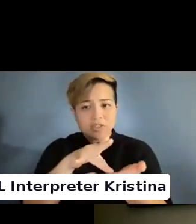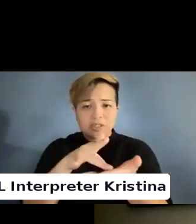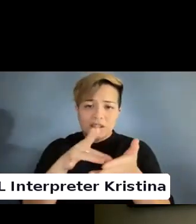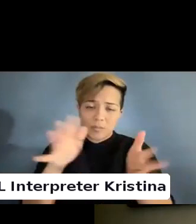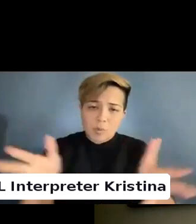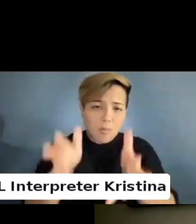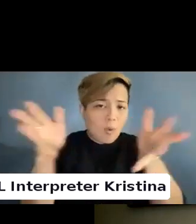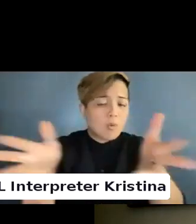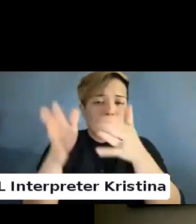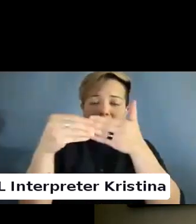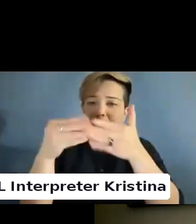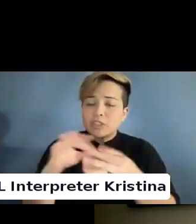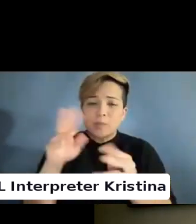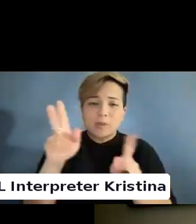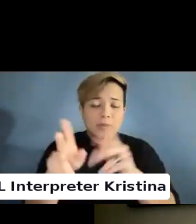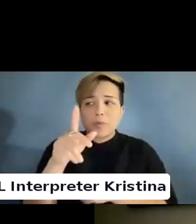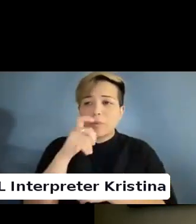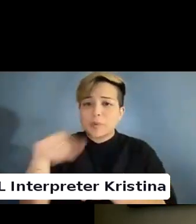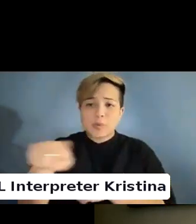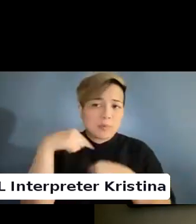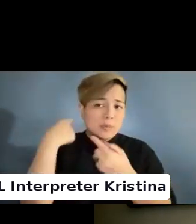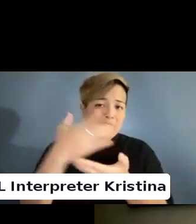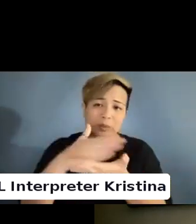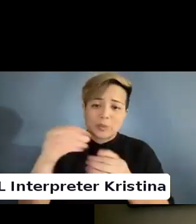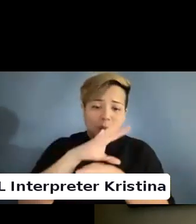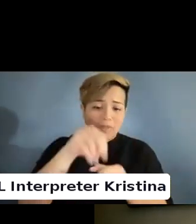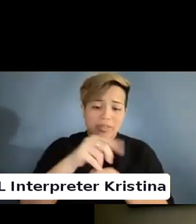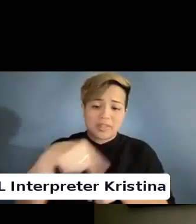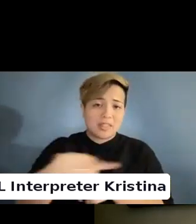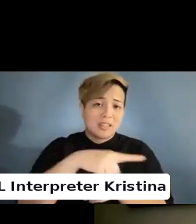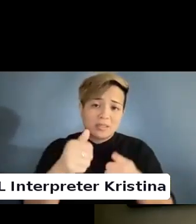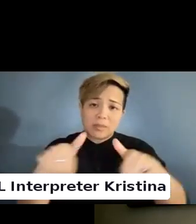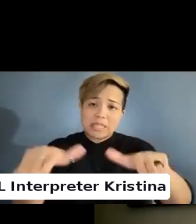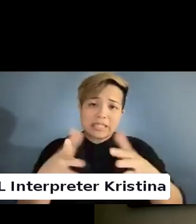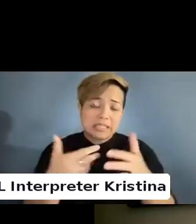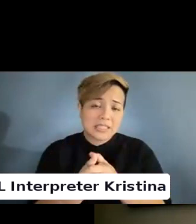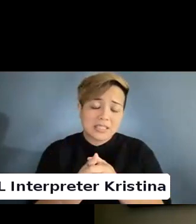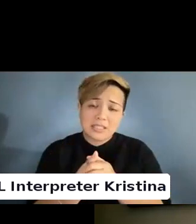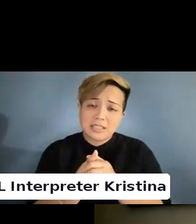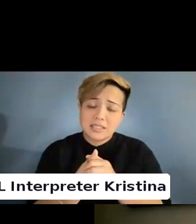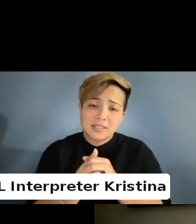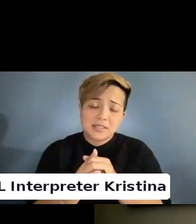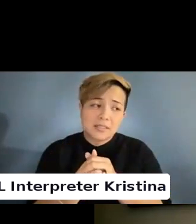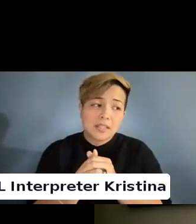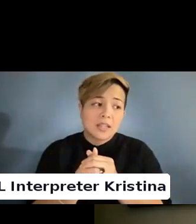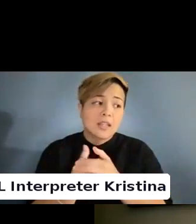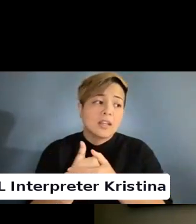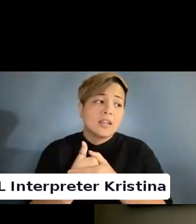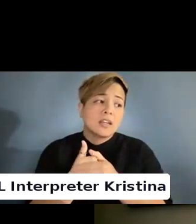of people who have been excluded within the spaces. And then.